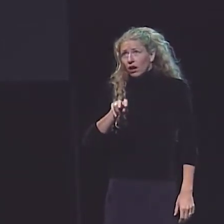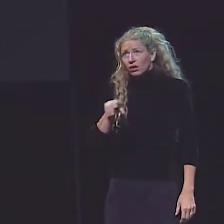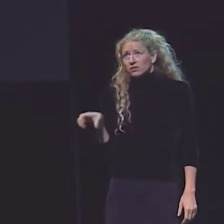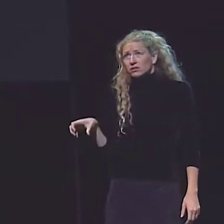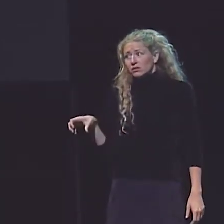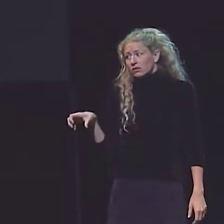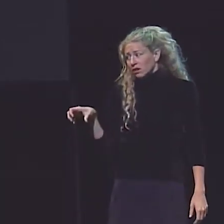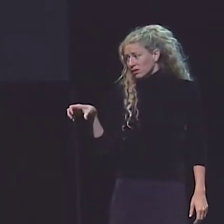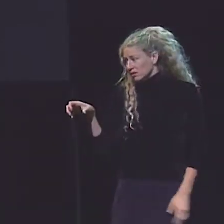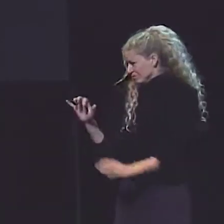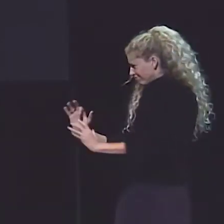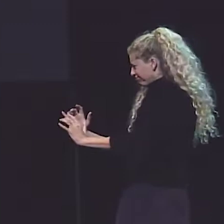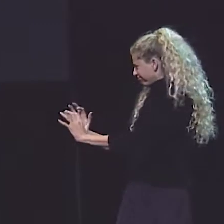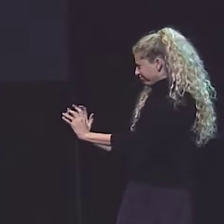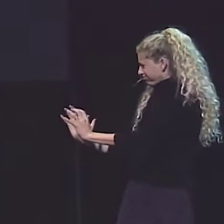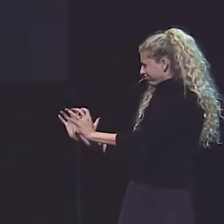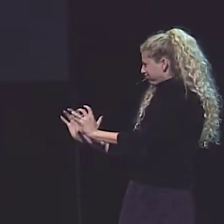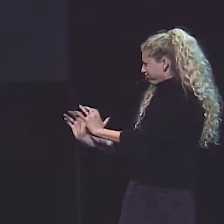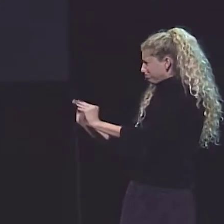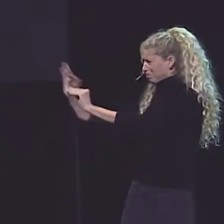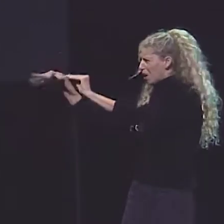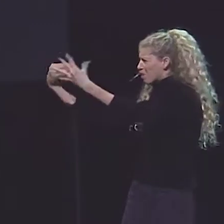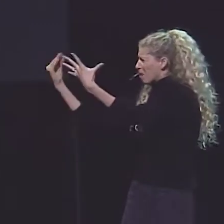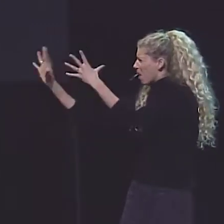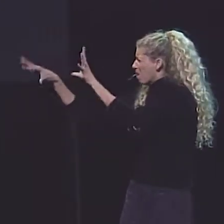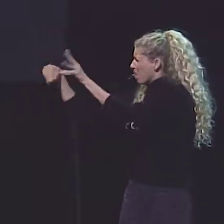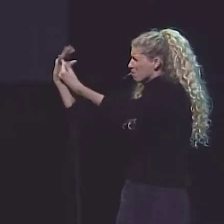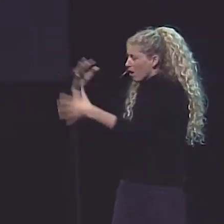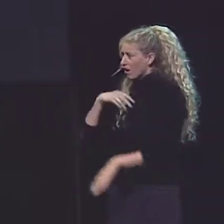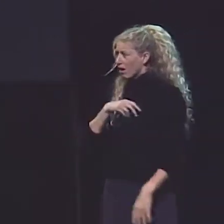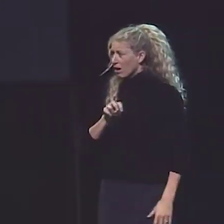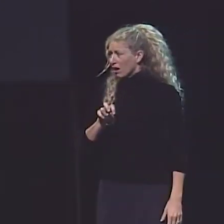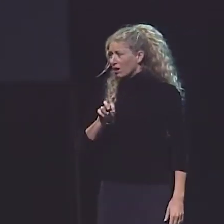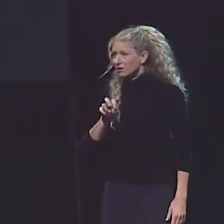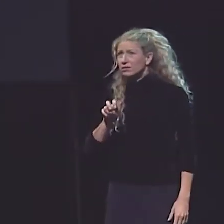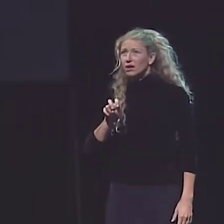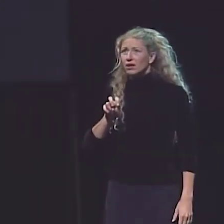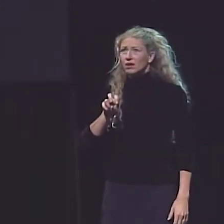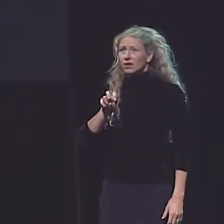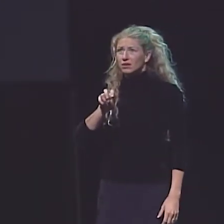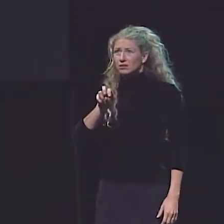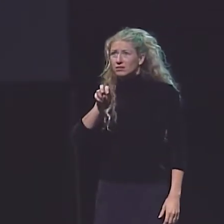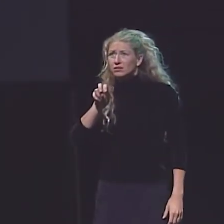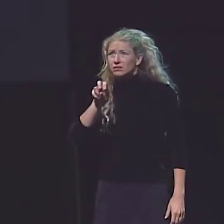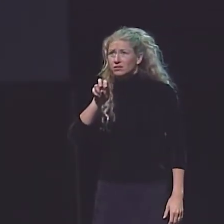AND WE ASCENDED THE LONG STAIRCASE. I STILL SAW THOSE LIGHTS FLASHING.